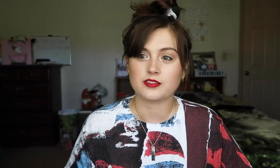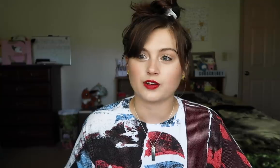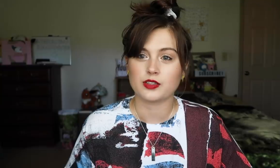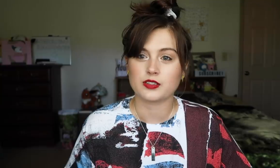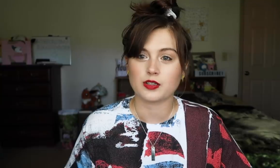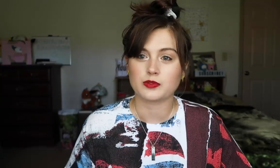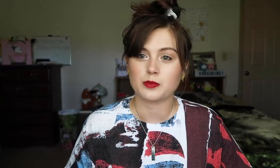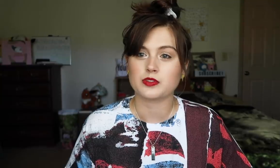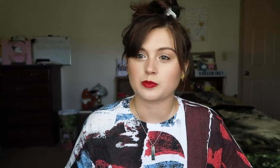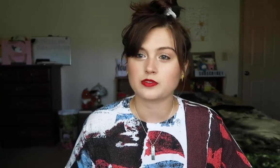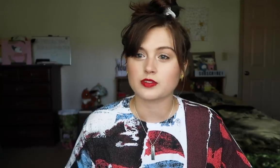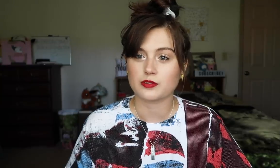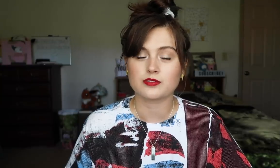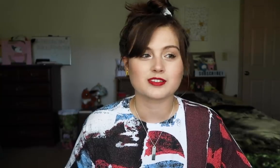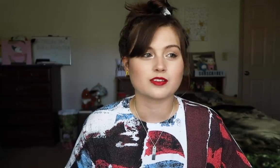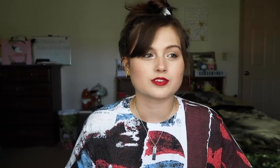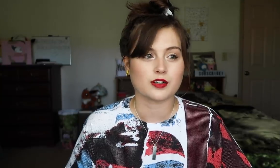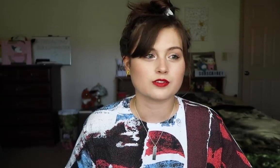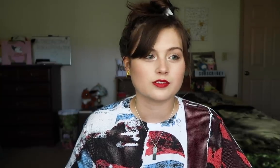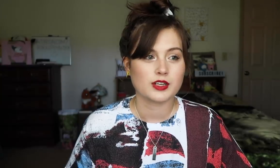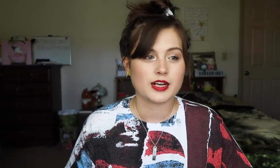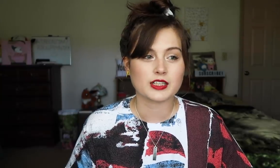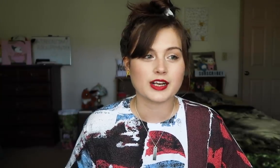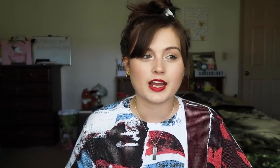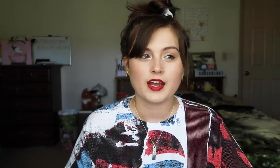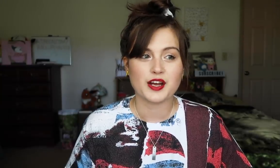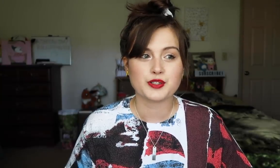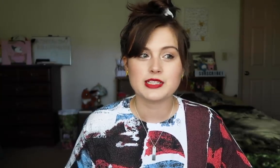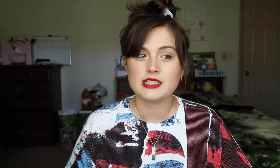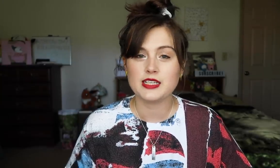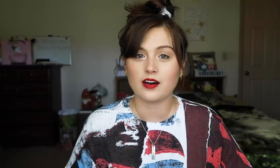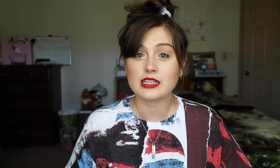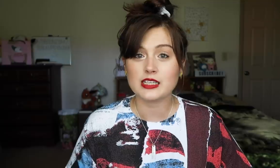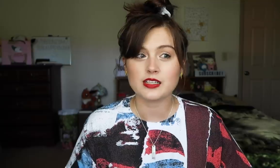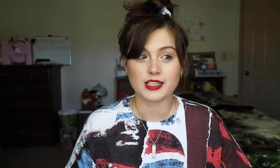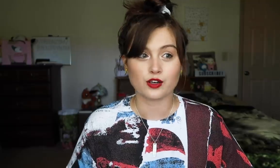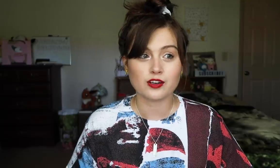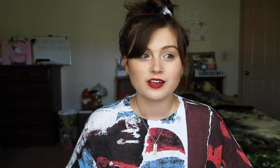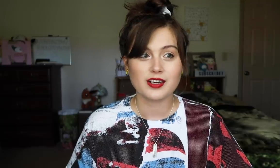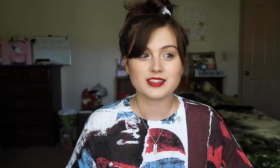Is it subtle? Is it su-su-btle, subtle? Is it like, S-U-T-T-L-E? Subtle?